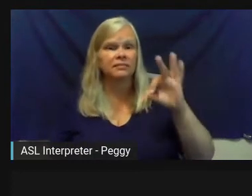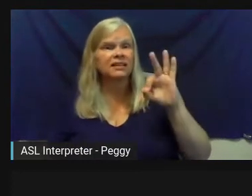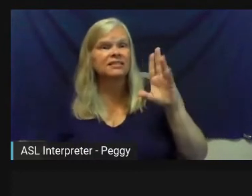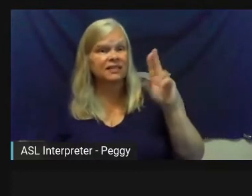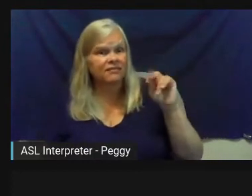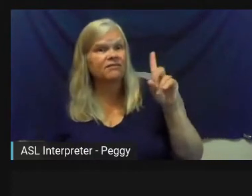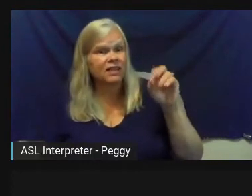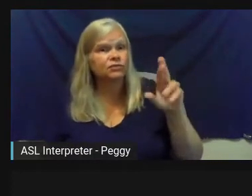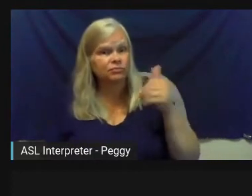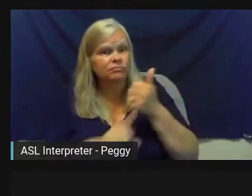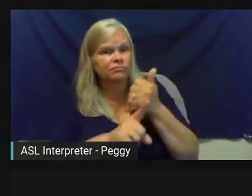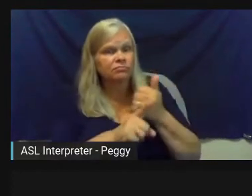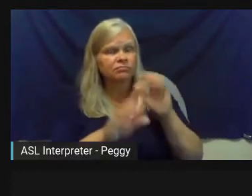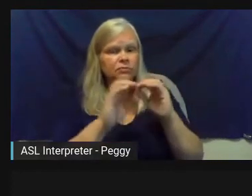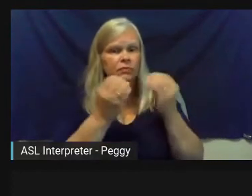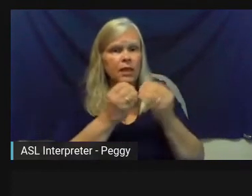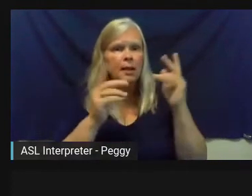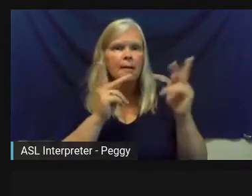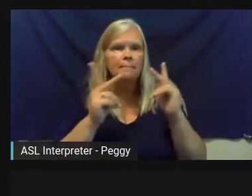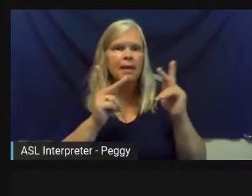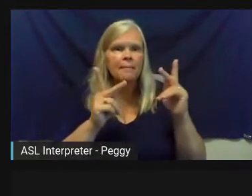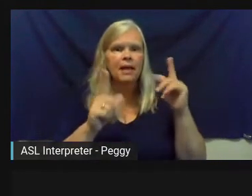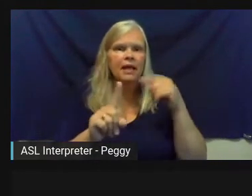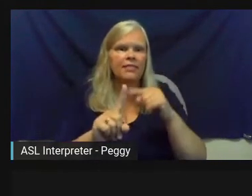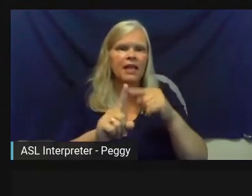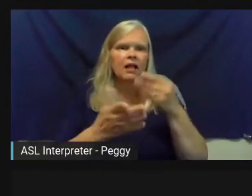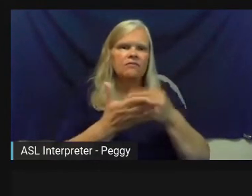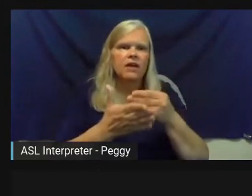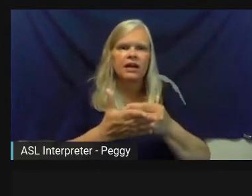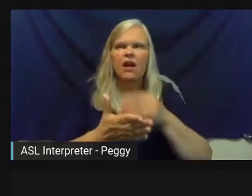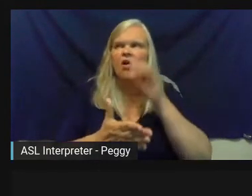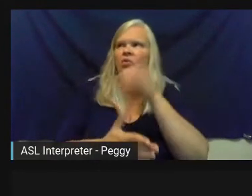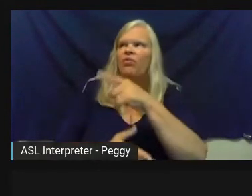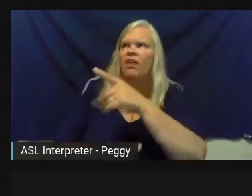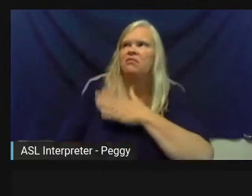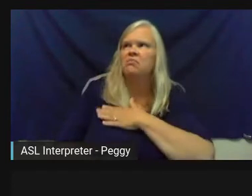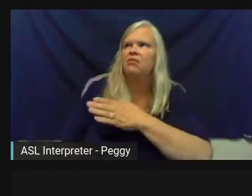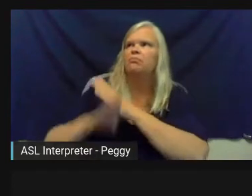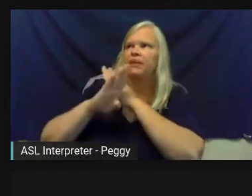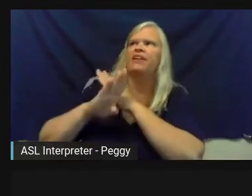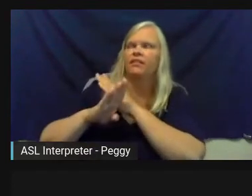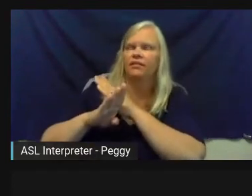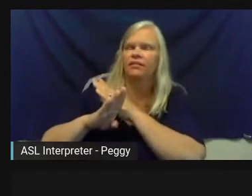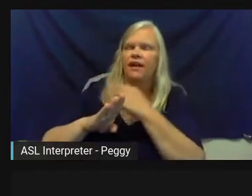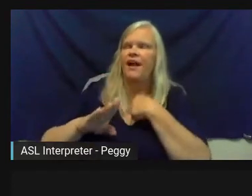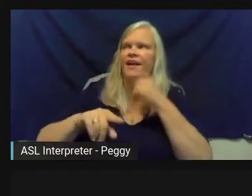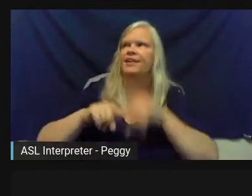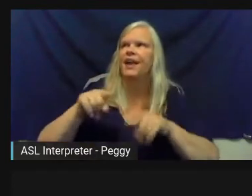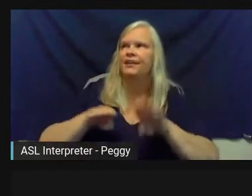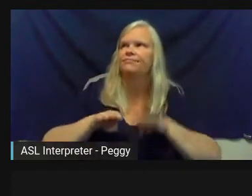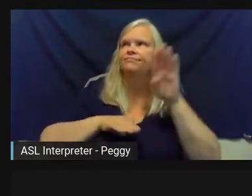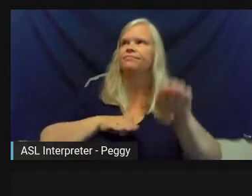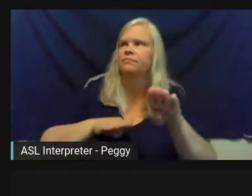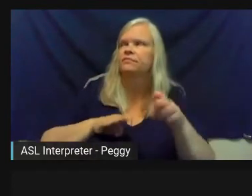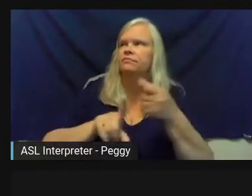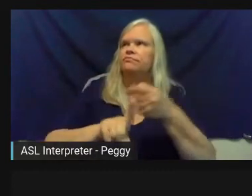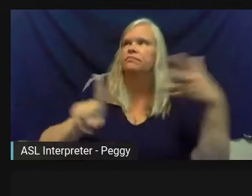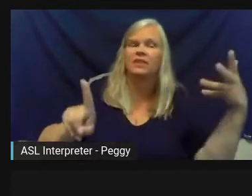is people put funding as an artificial barrier to taking the next step. It's real.